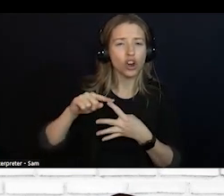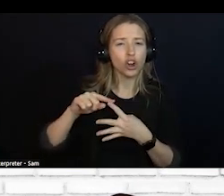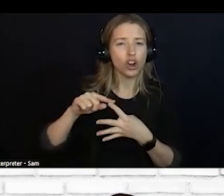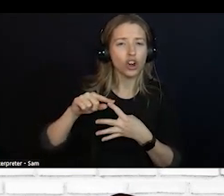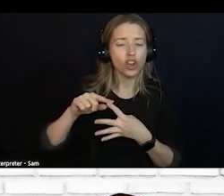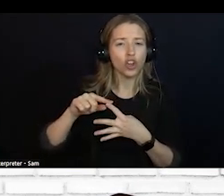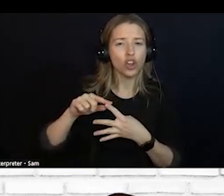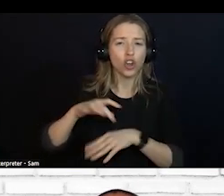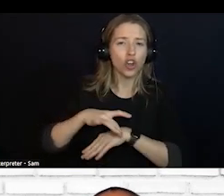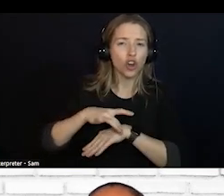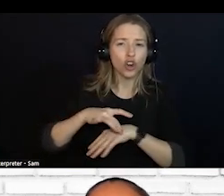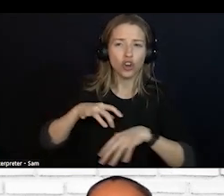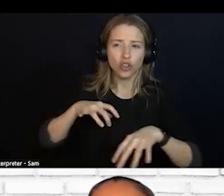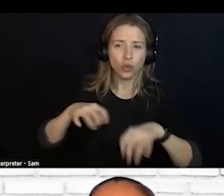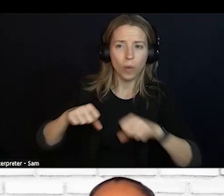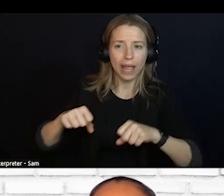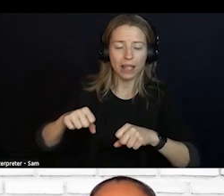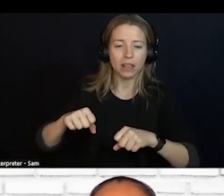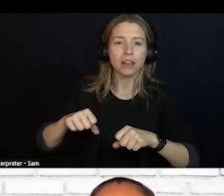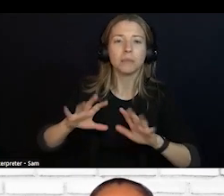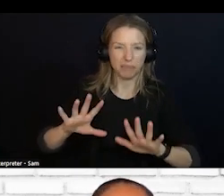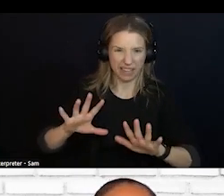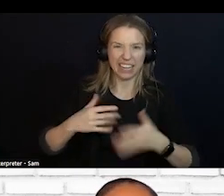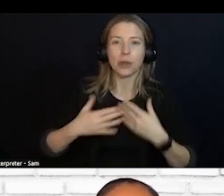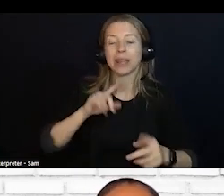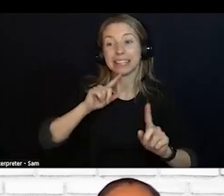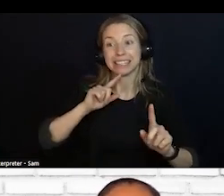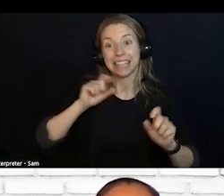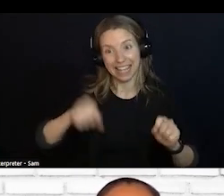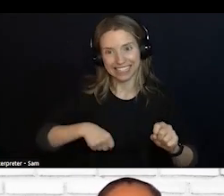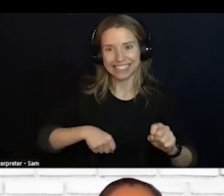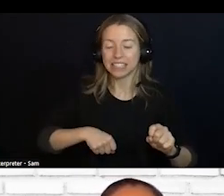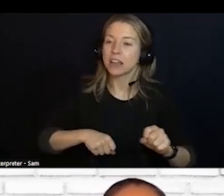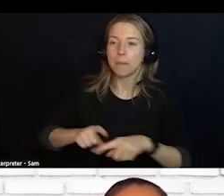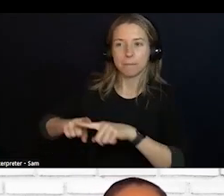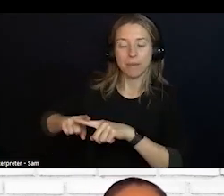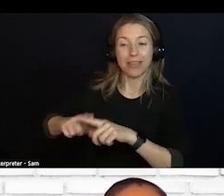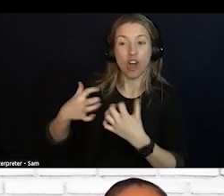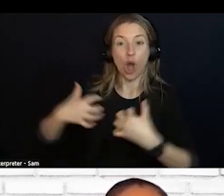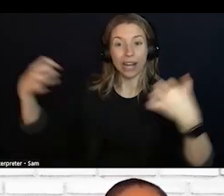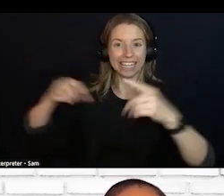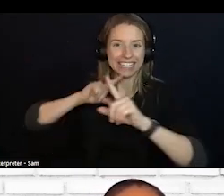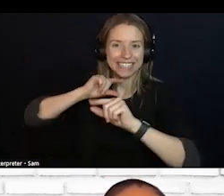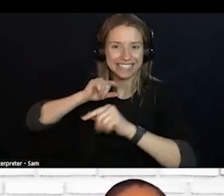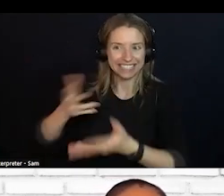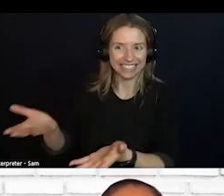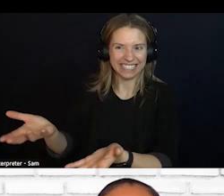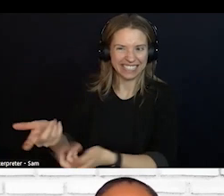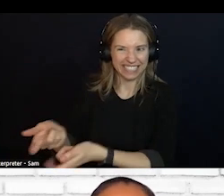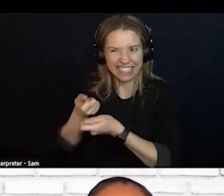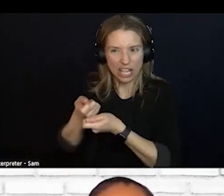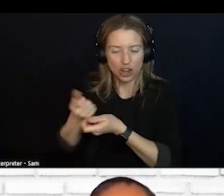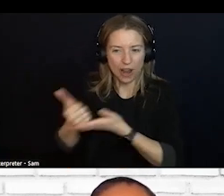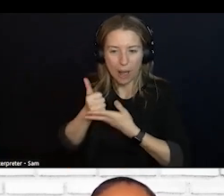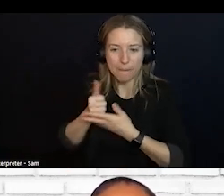YES, I WILL RELY ON AUDIENCE AND GET THEIR HELP. ASK A FRIEND.